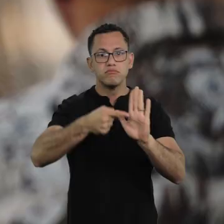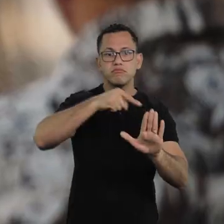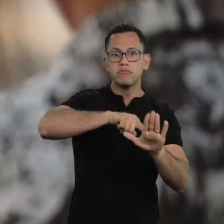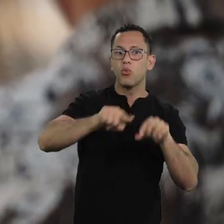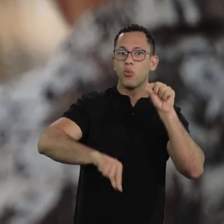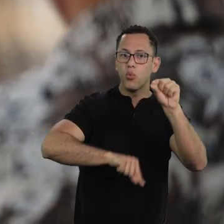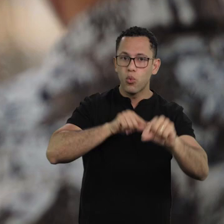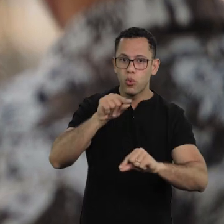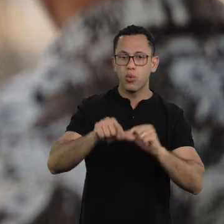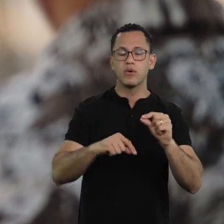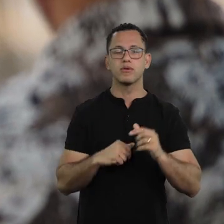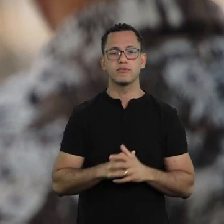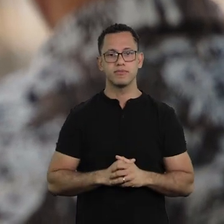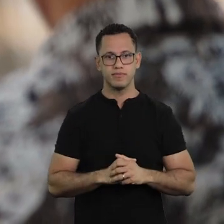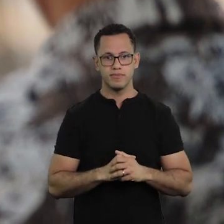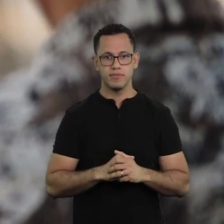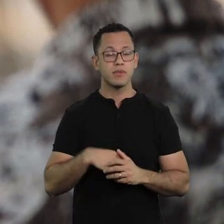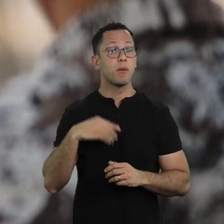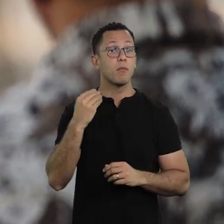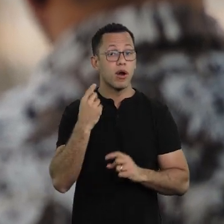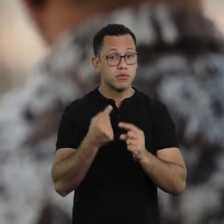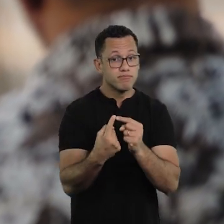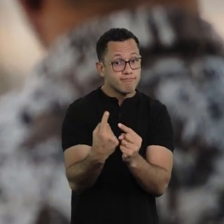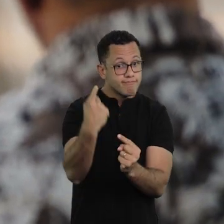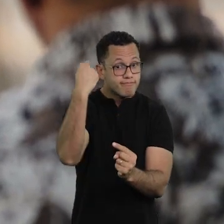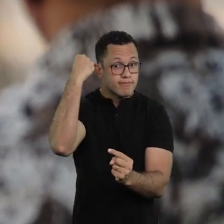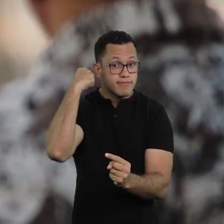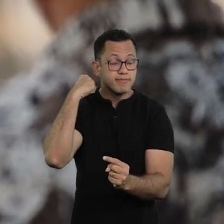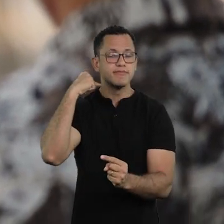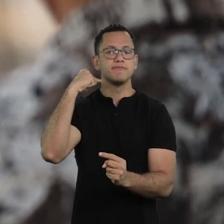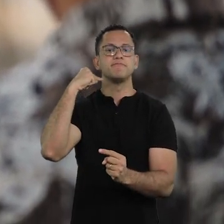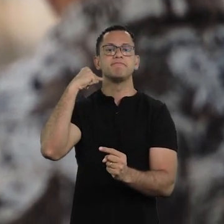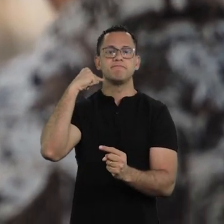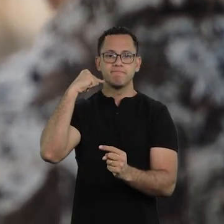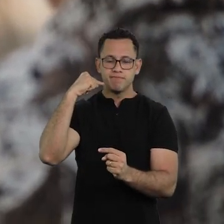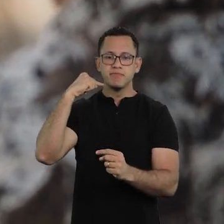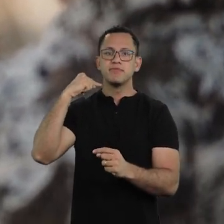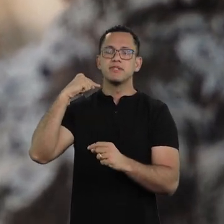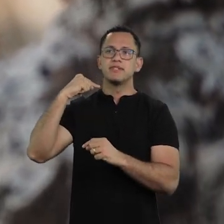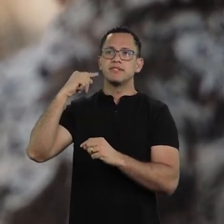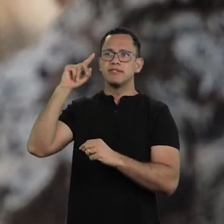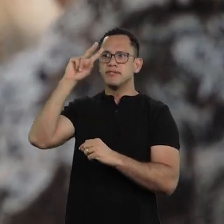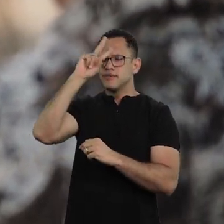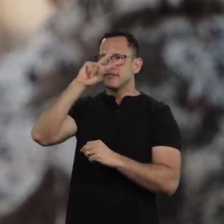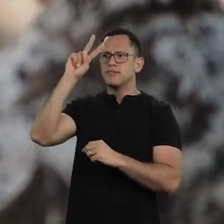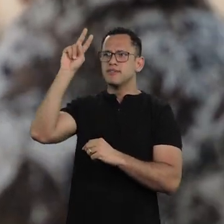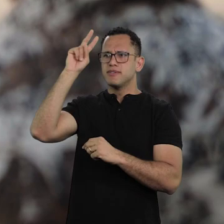The pandemic also gave us an awareness of our past, which allows us to face